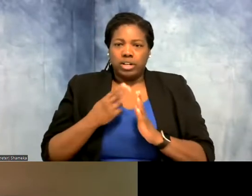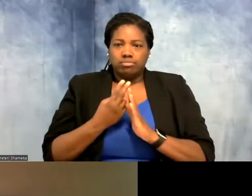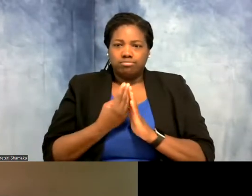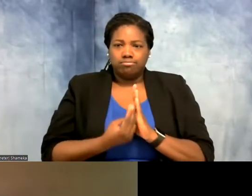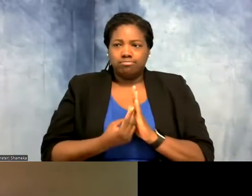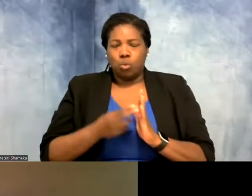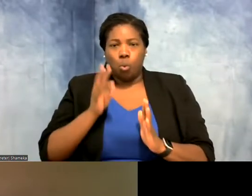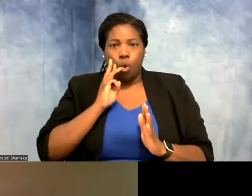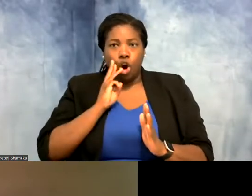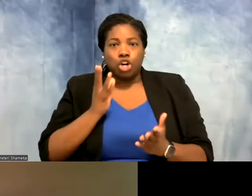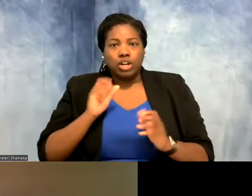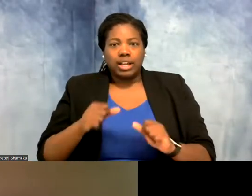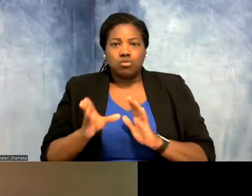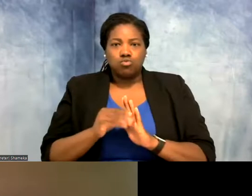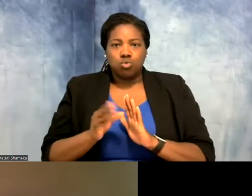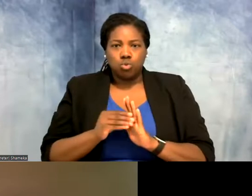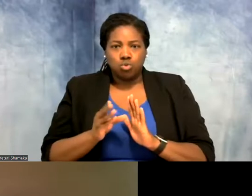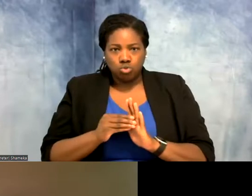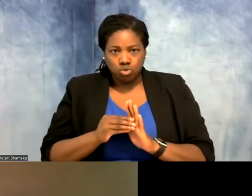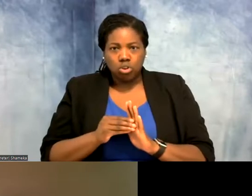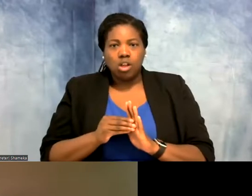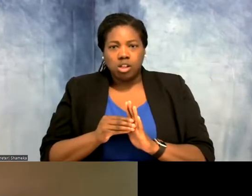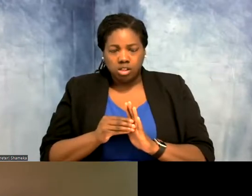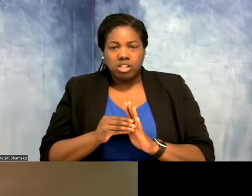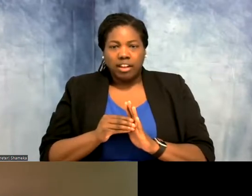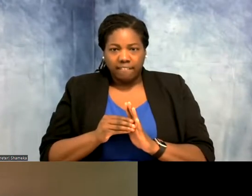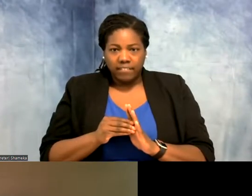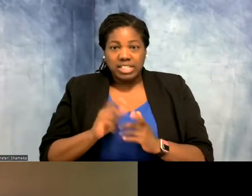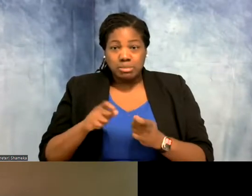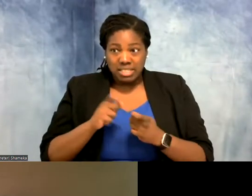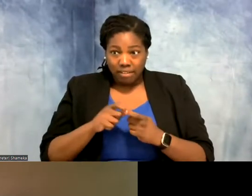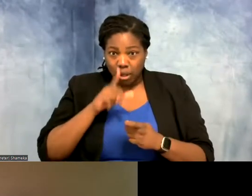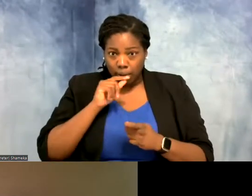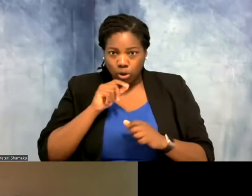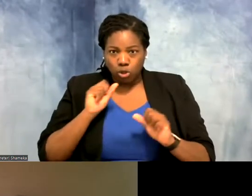And so they can record that and then for certain shorebirds you can get an estimate of when was the